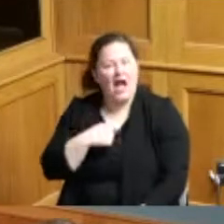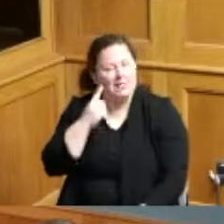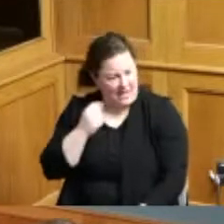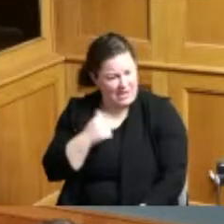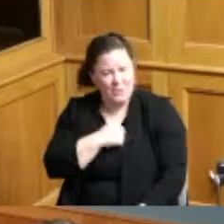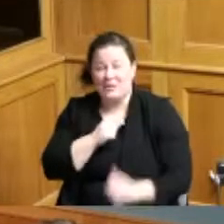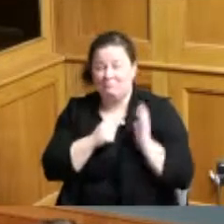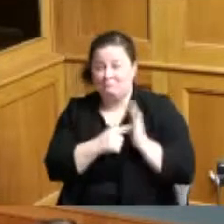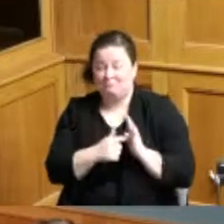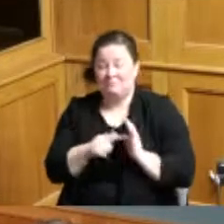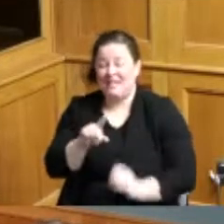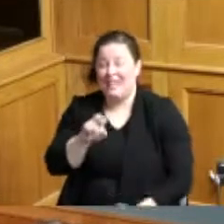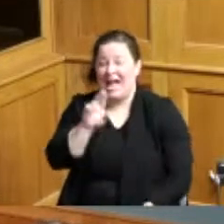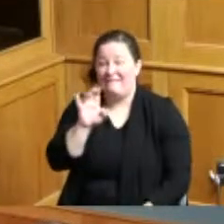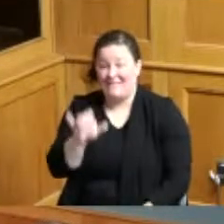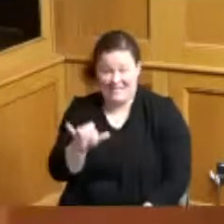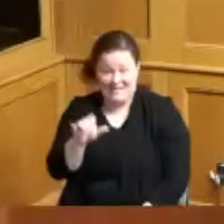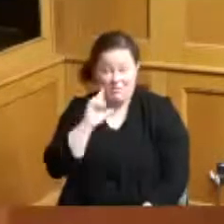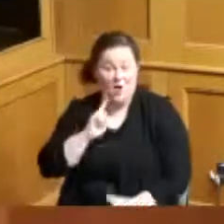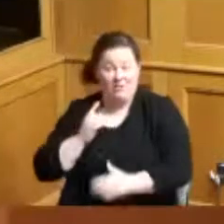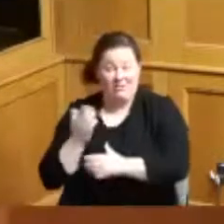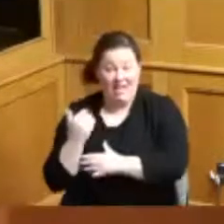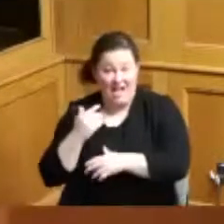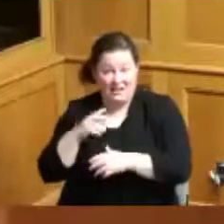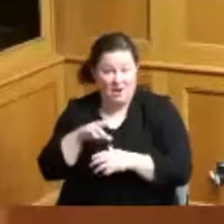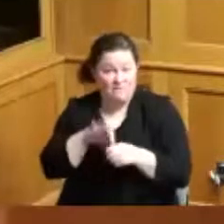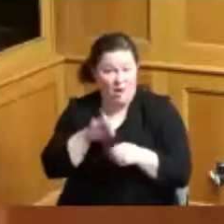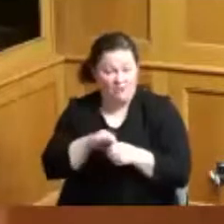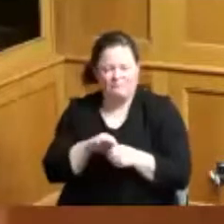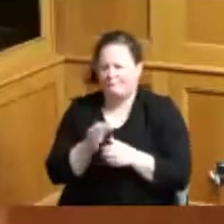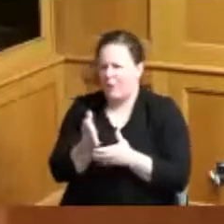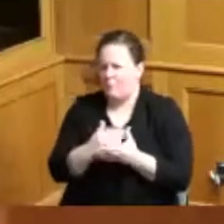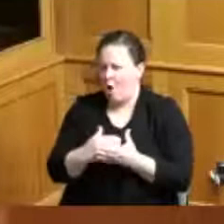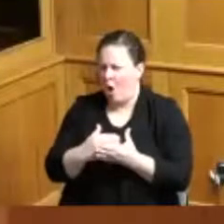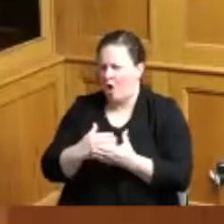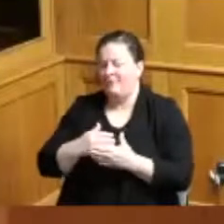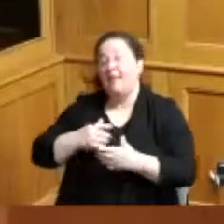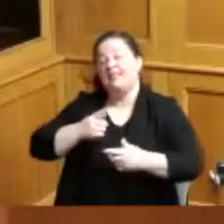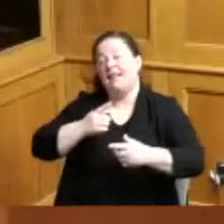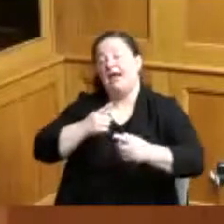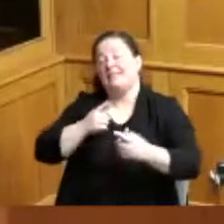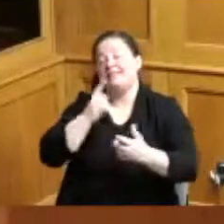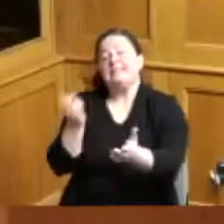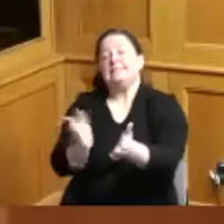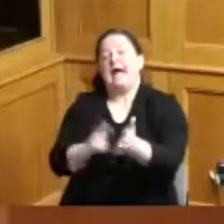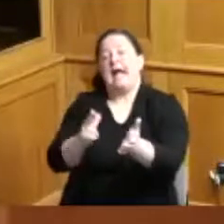going in place and this in part was prompted by the signing ceremony that just happened where